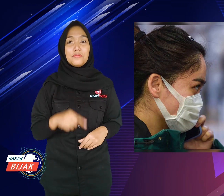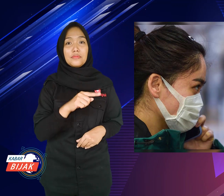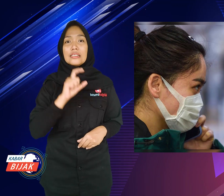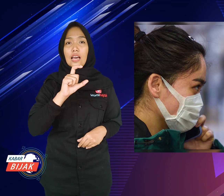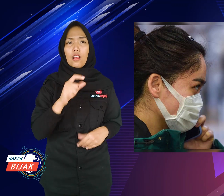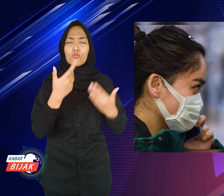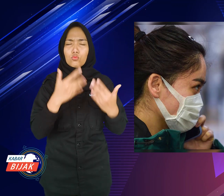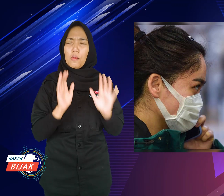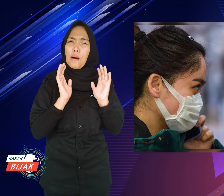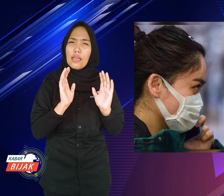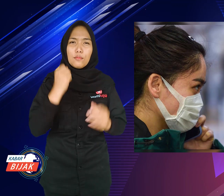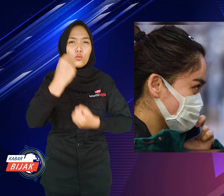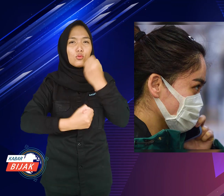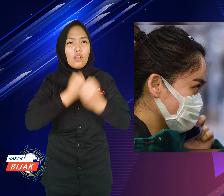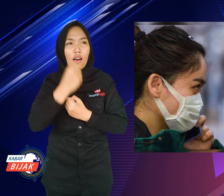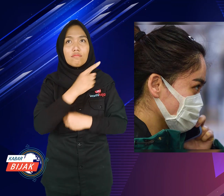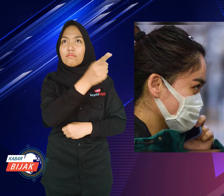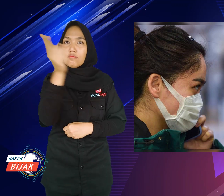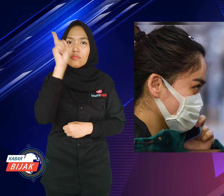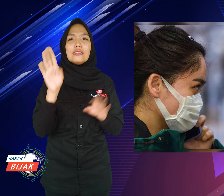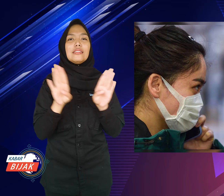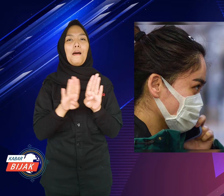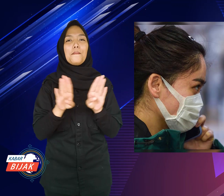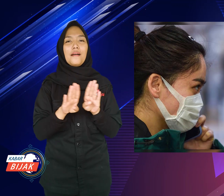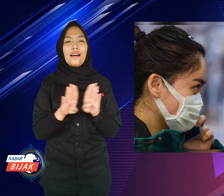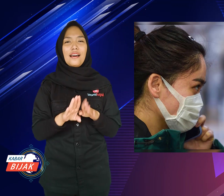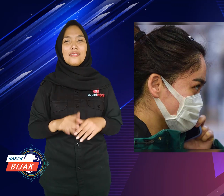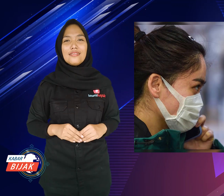This is also the way that many other companies have done.